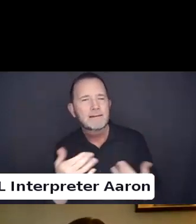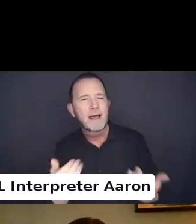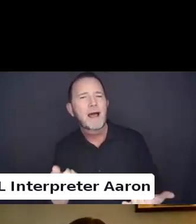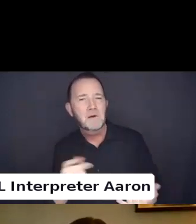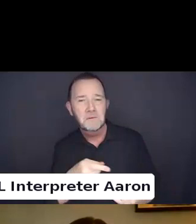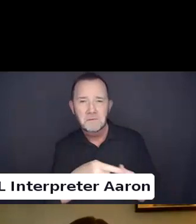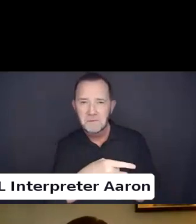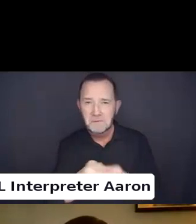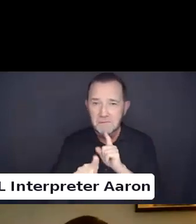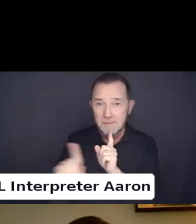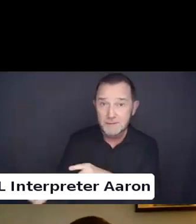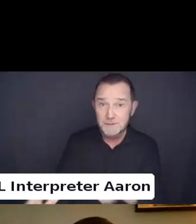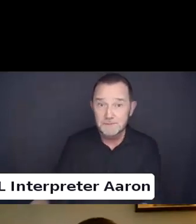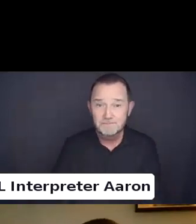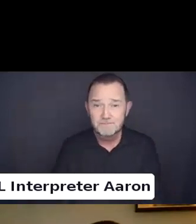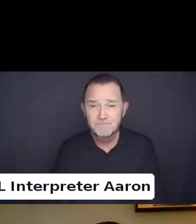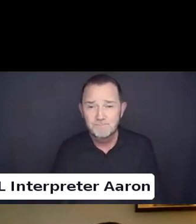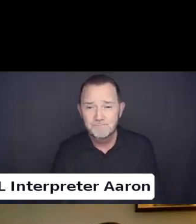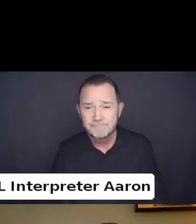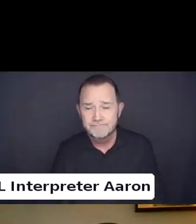Friends from DRF.